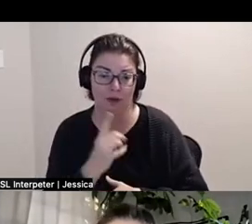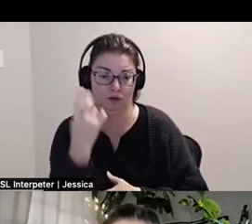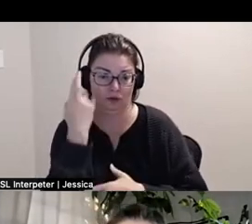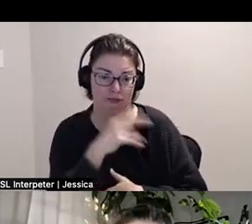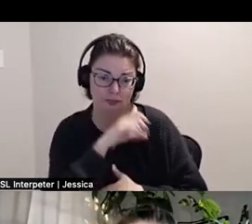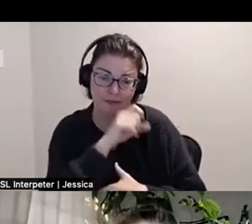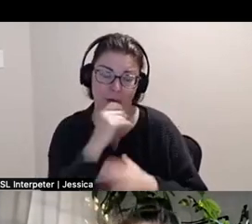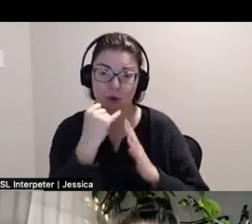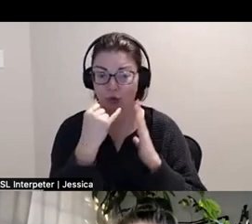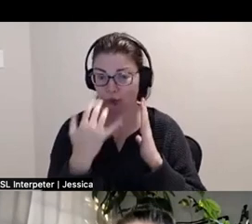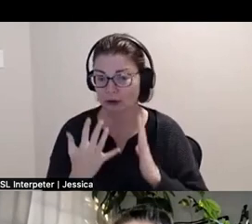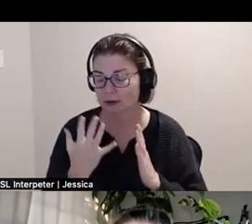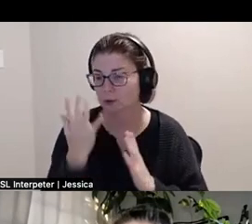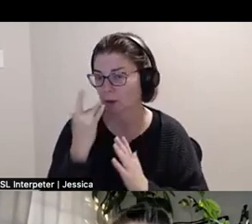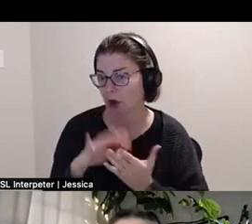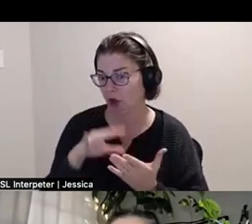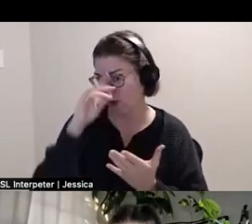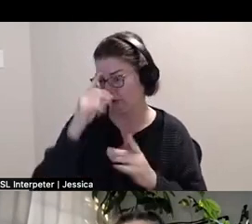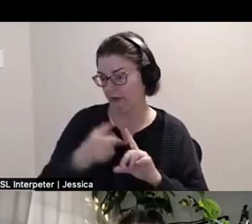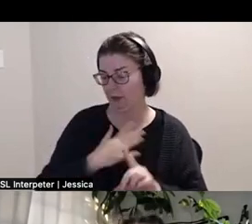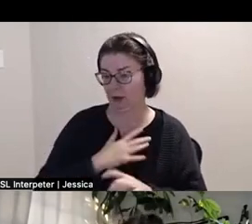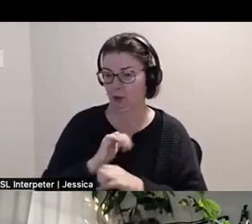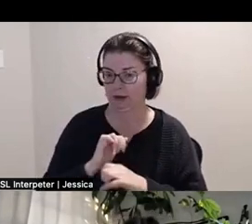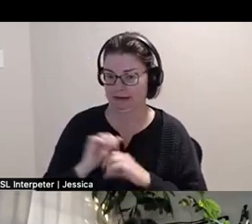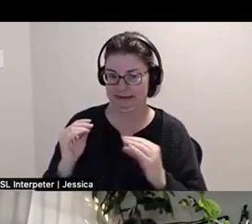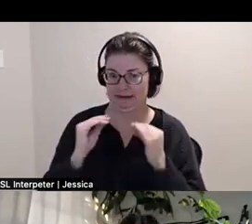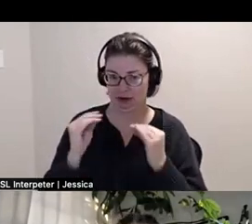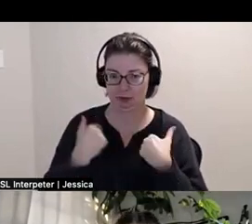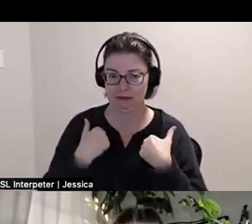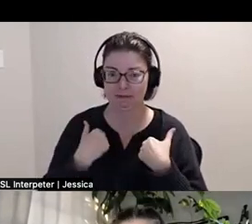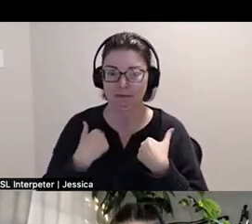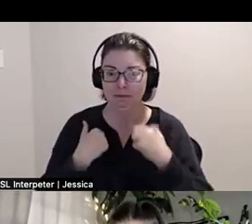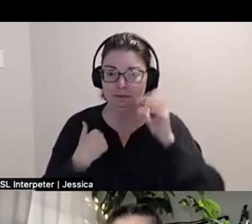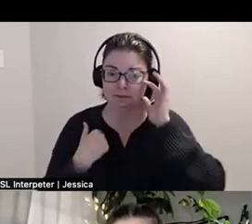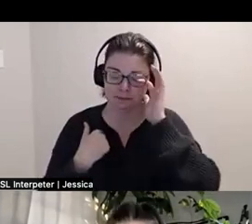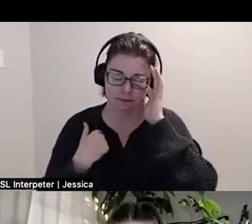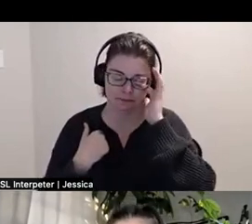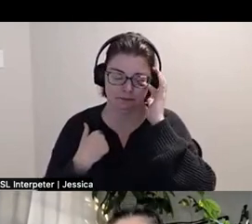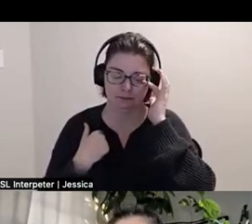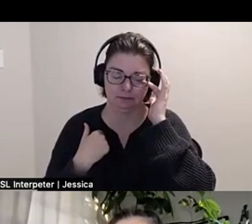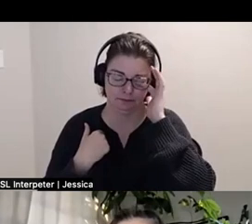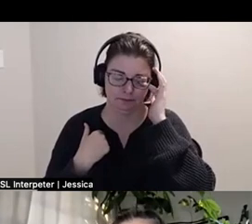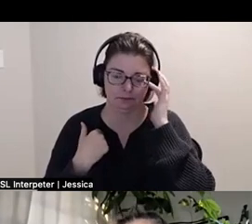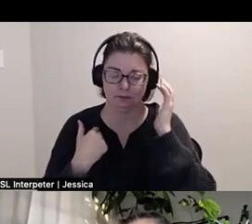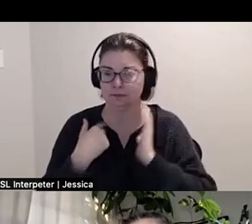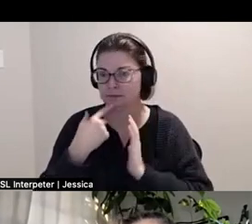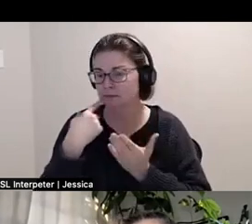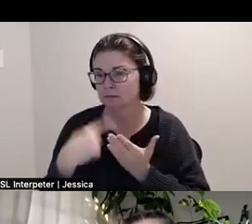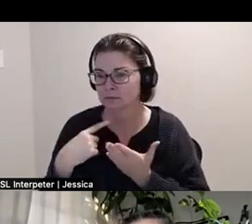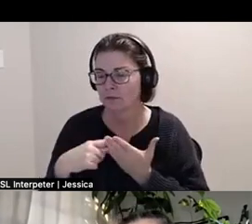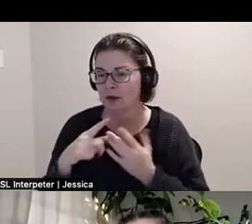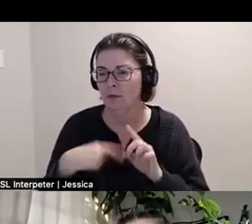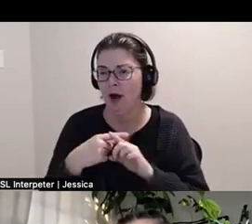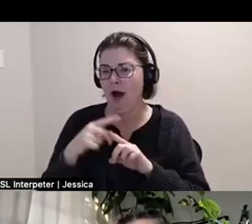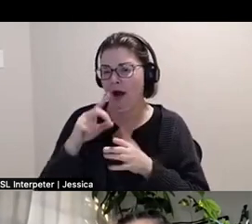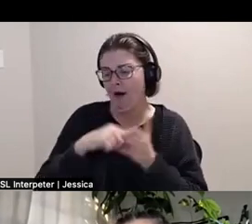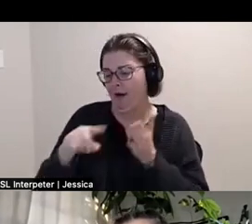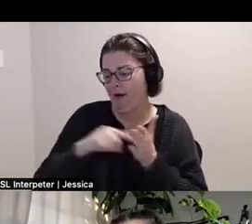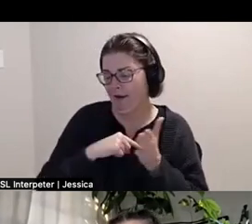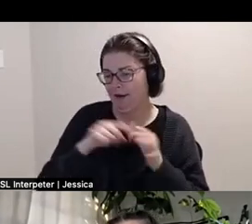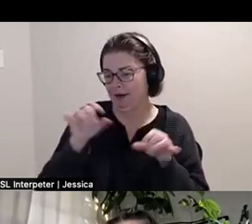is because I learned from my work. It teaches me. So as I am talking about critiquing standards of productivity.